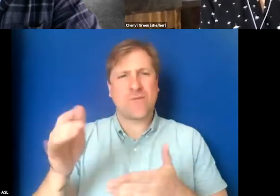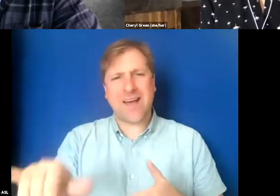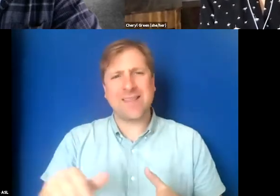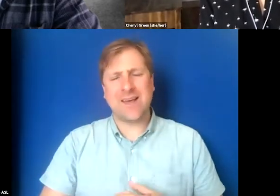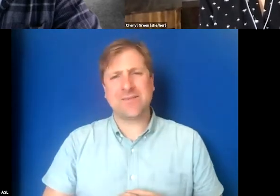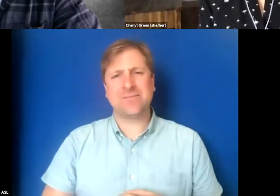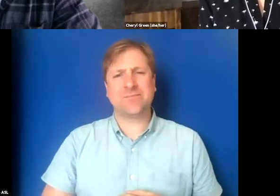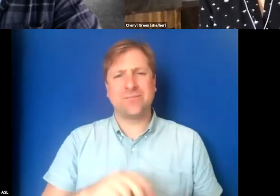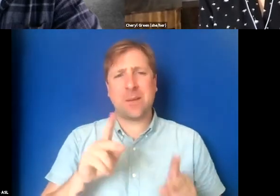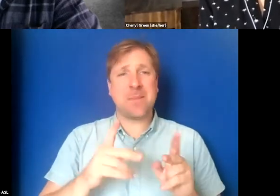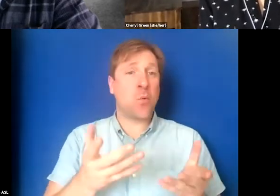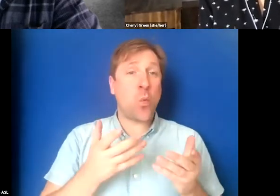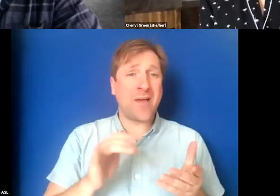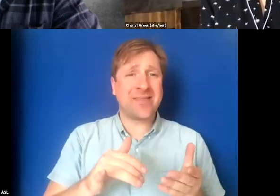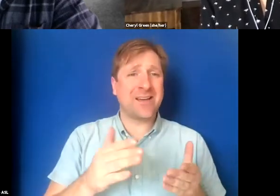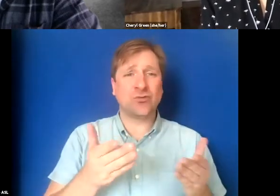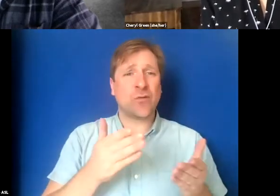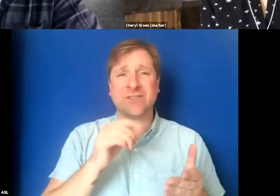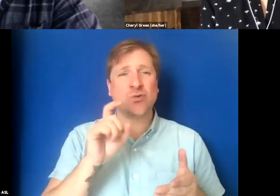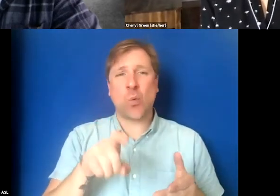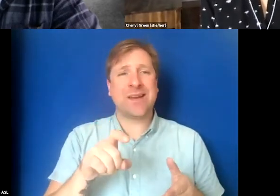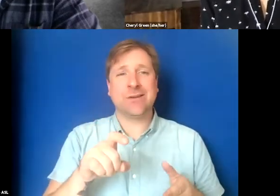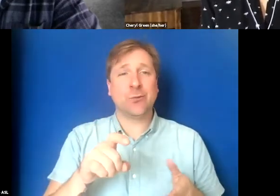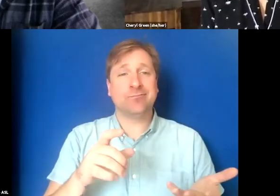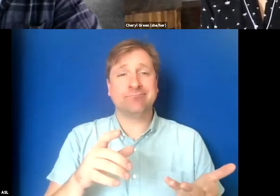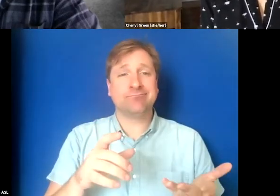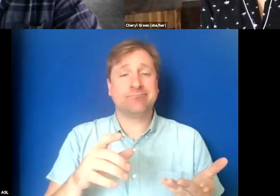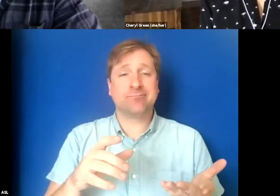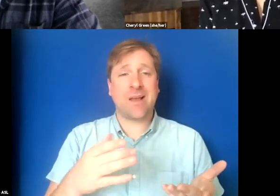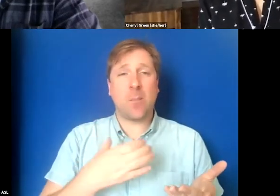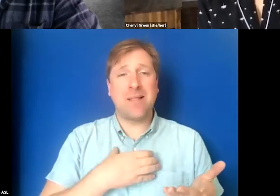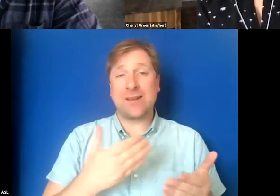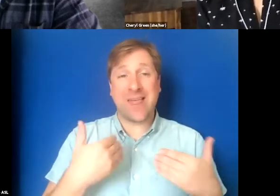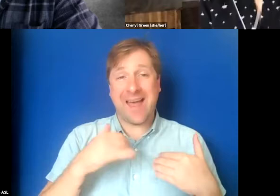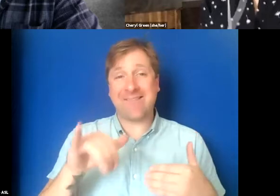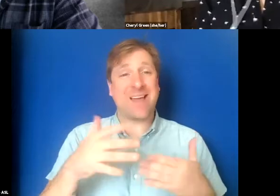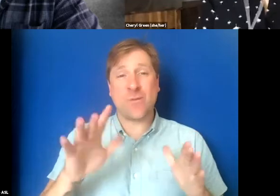And the people who want it don't have to make a stink. They can just have it because you’ve already paid for it.